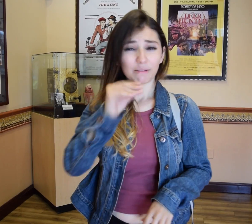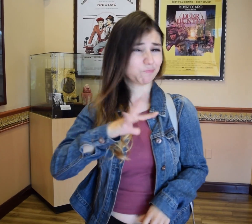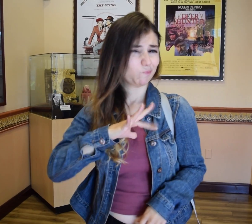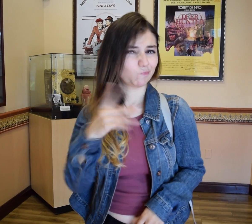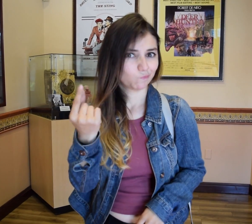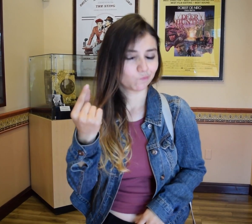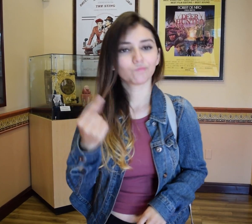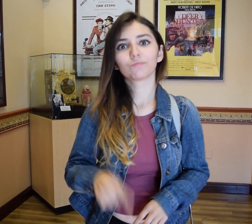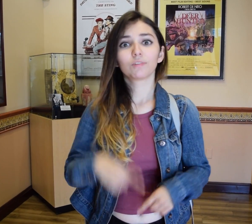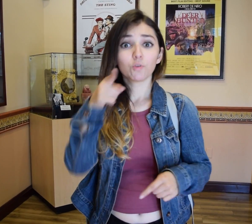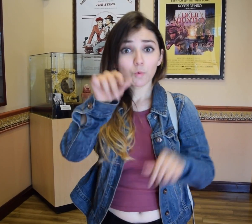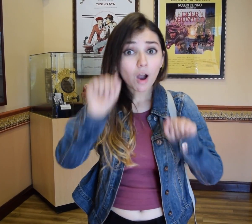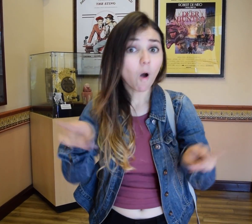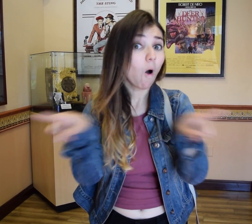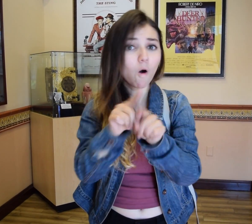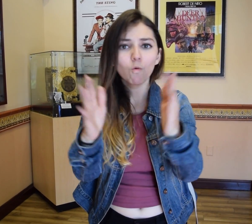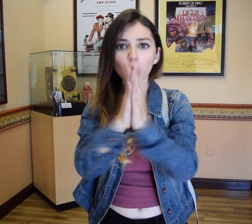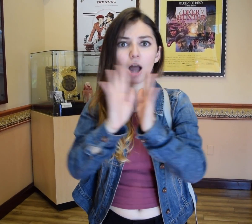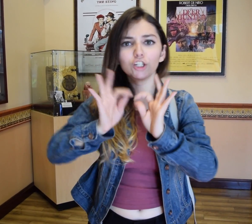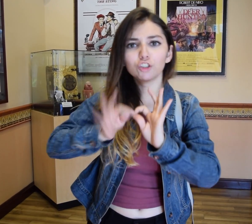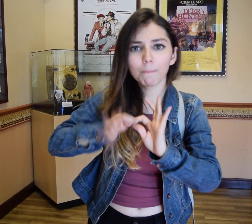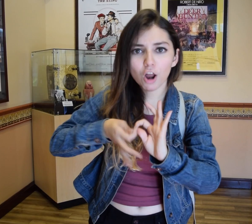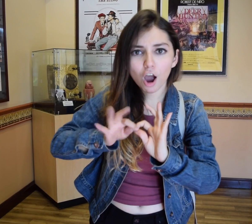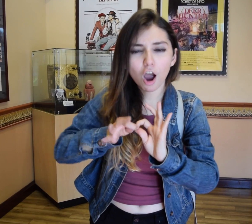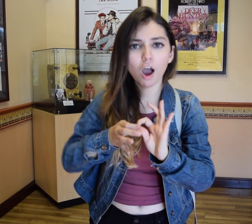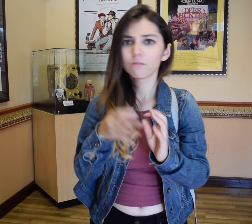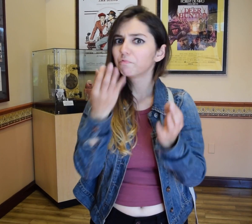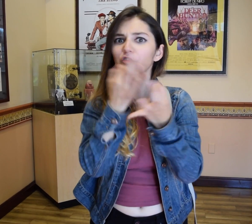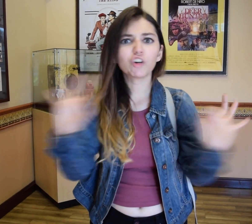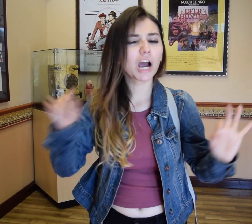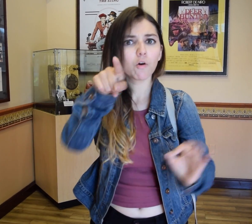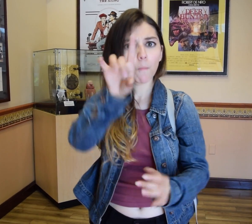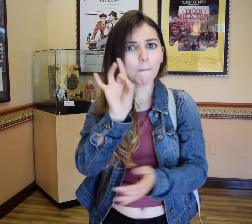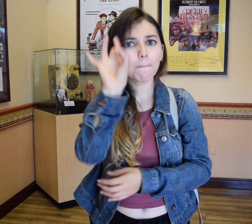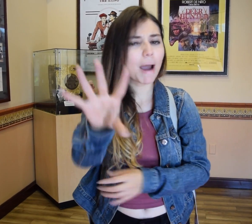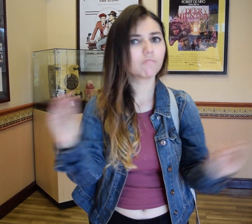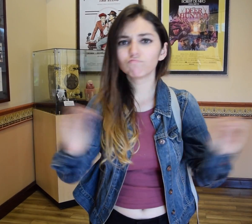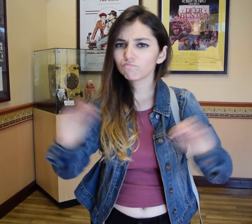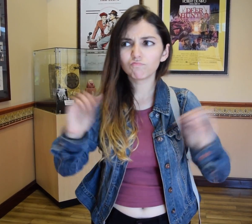Know what's cool? You can also request for ASL interpreters! It's free, you do not have to pay